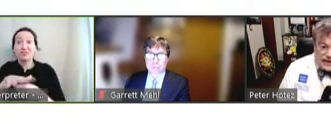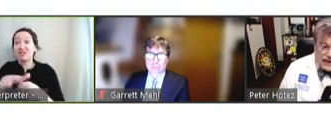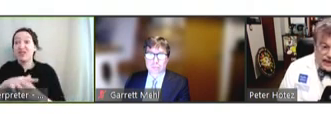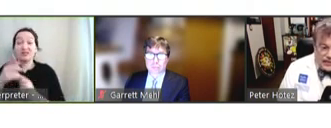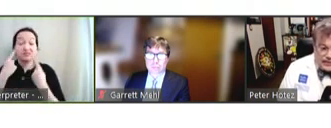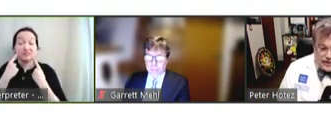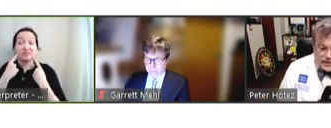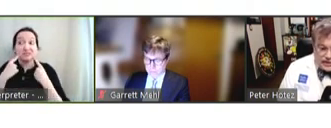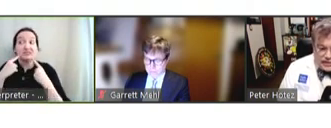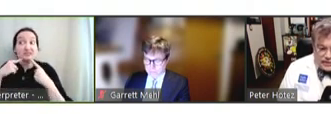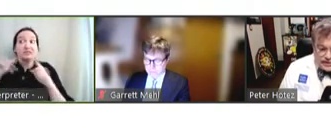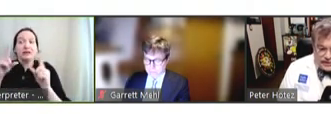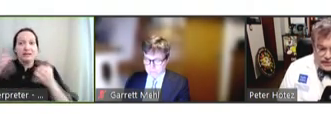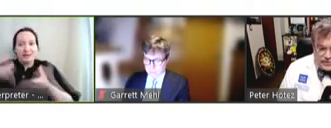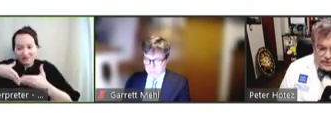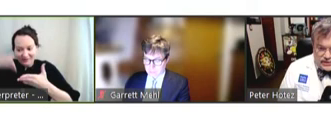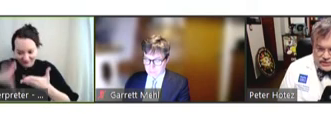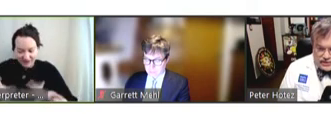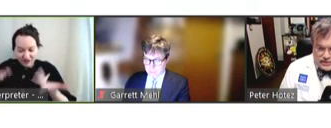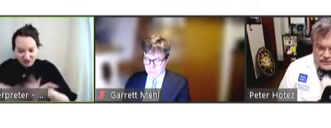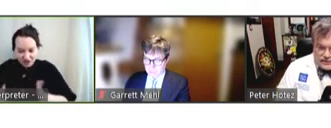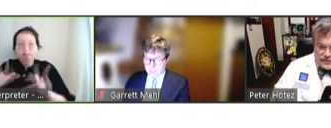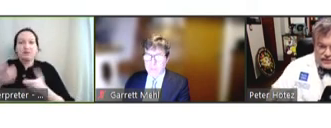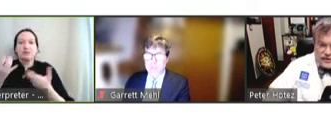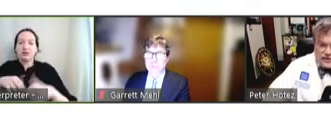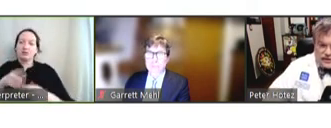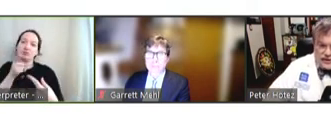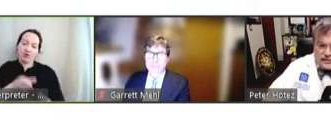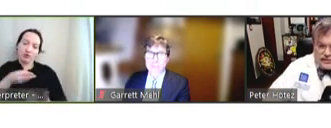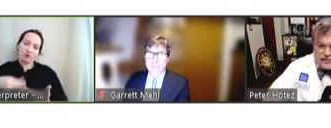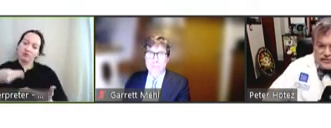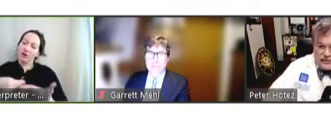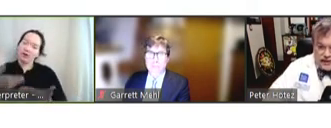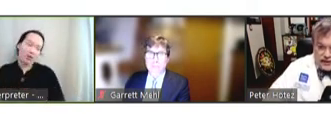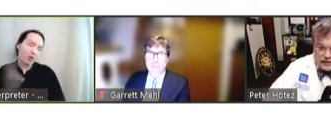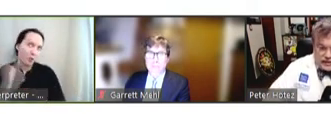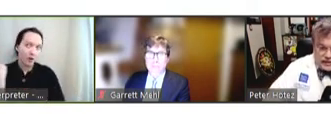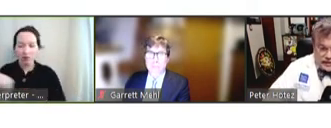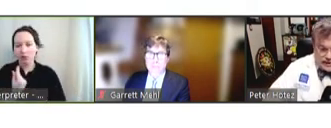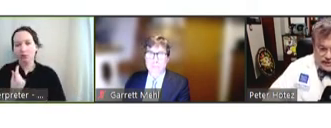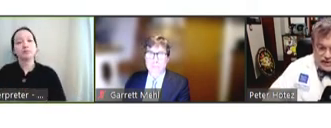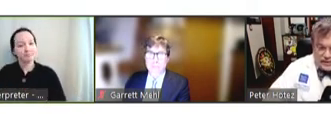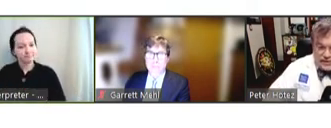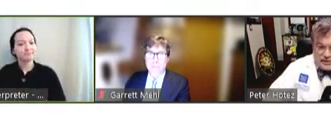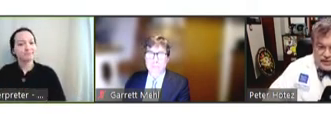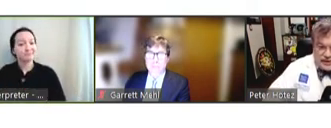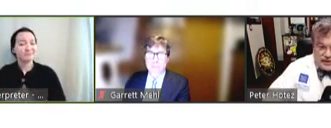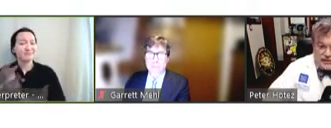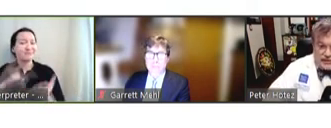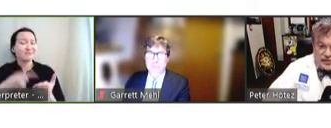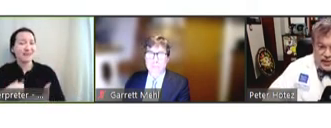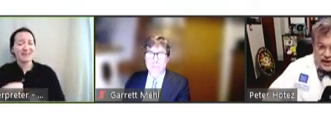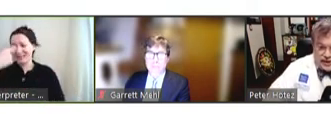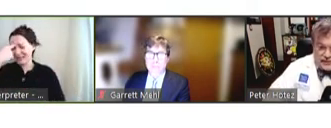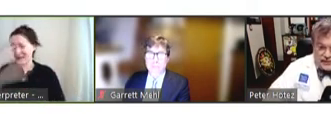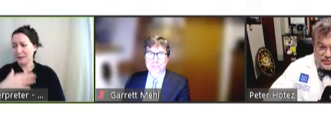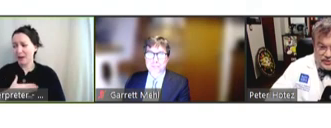And now we've done it but we still struggle for funds all the time. I sometimes think my autobiography should be